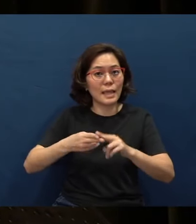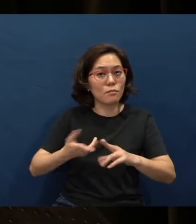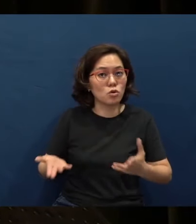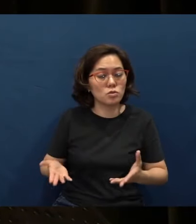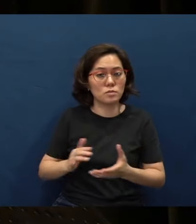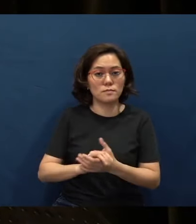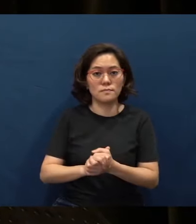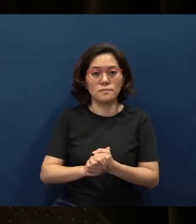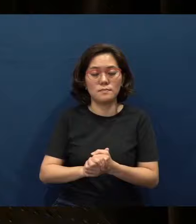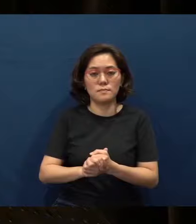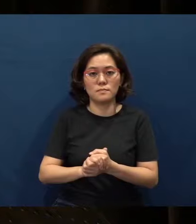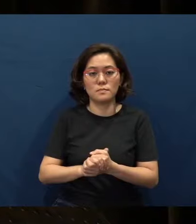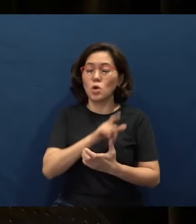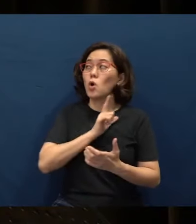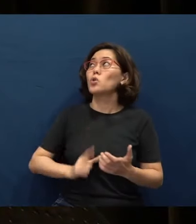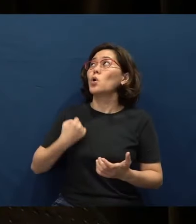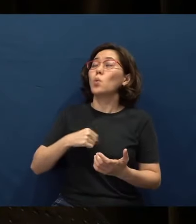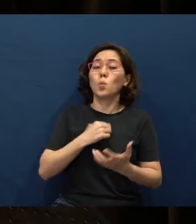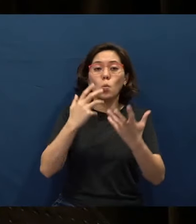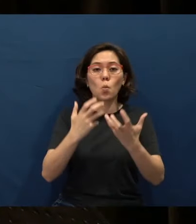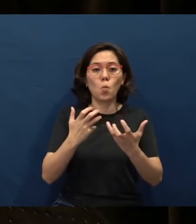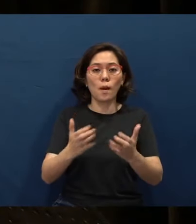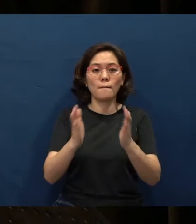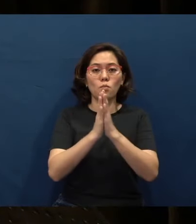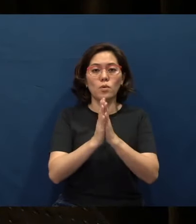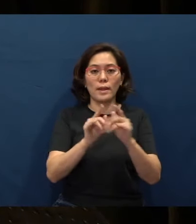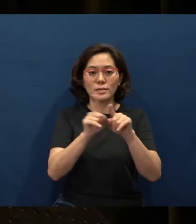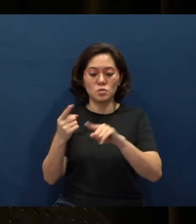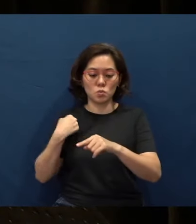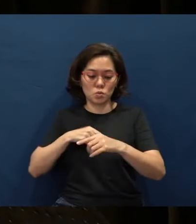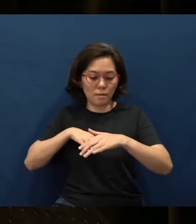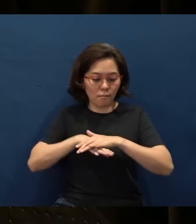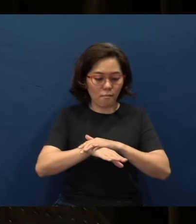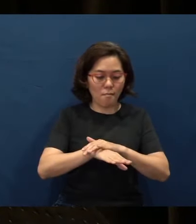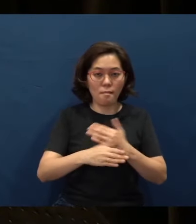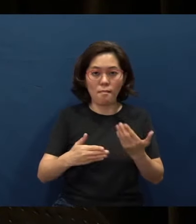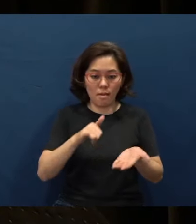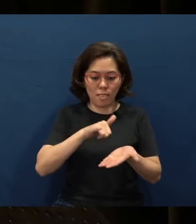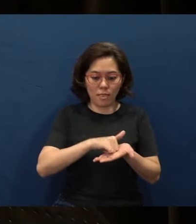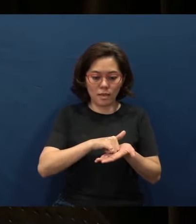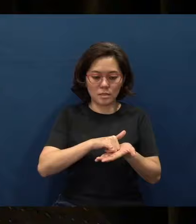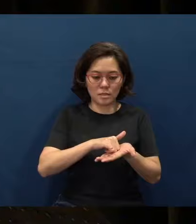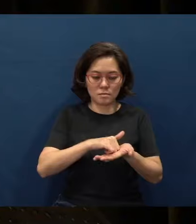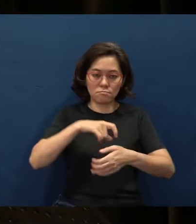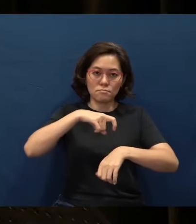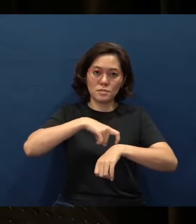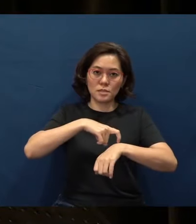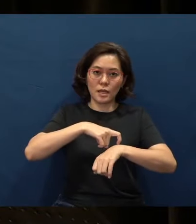Lord, we want to pray, as we go into this time of studying Your Word.